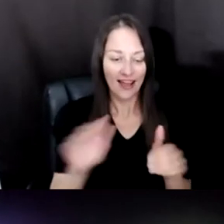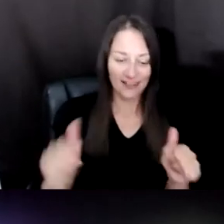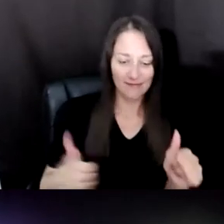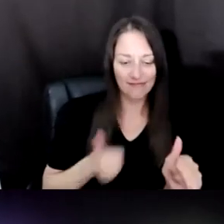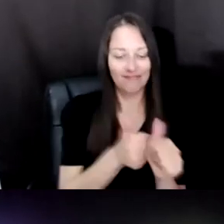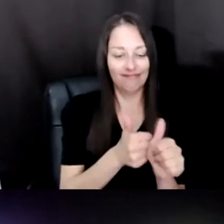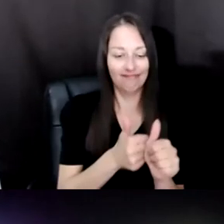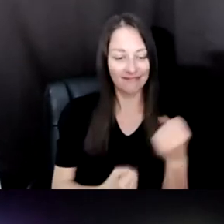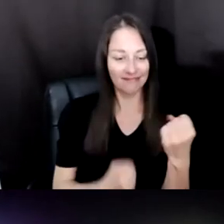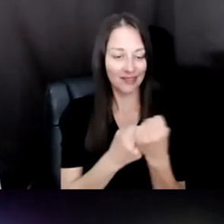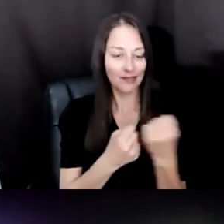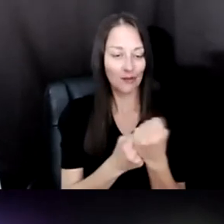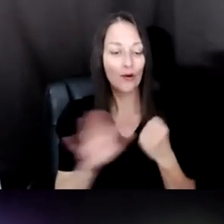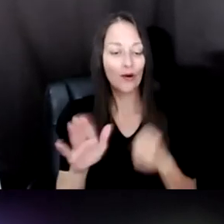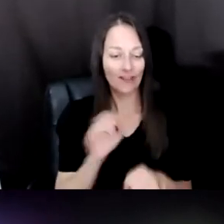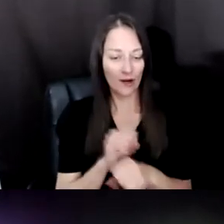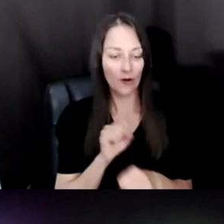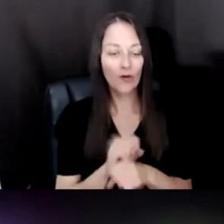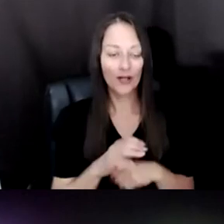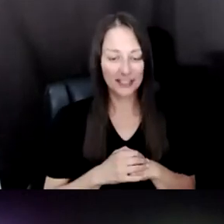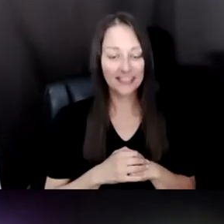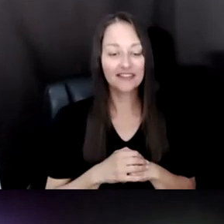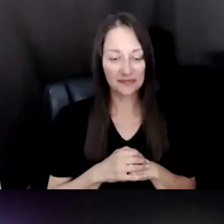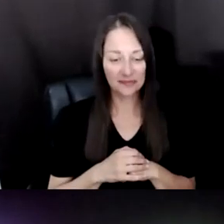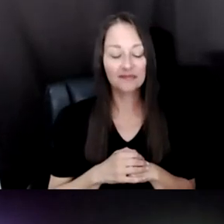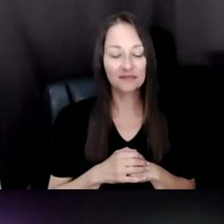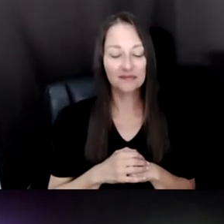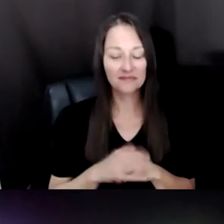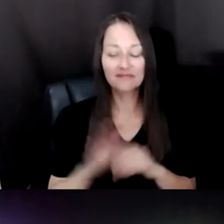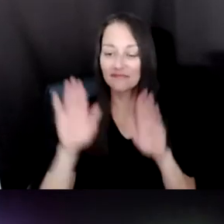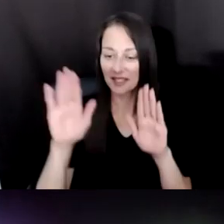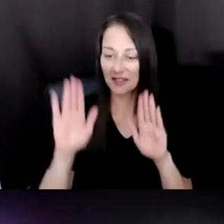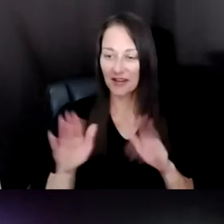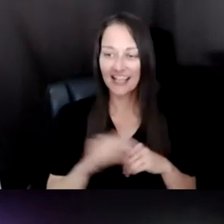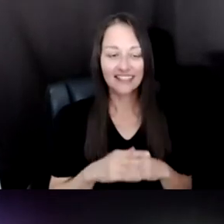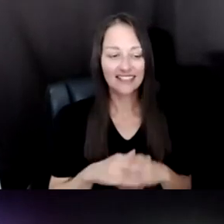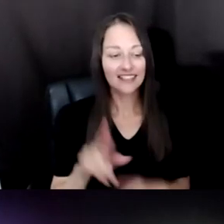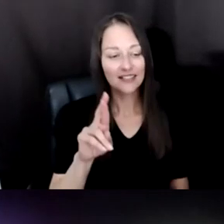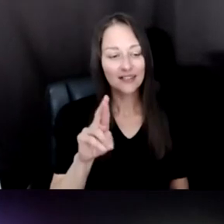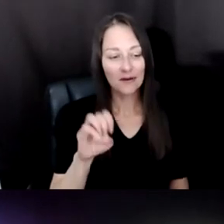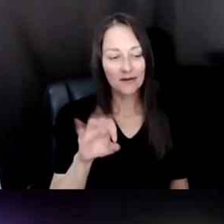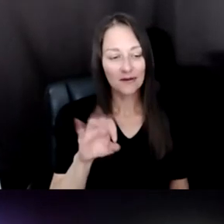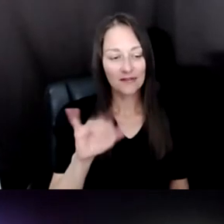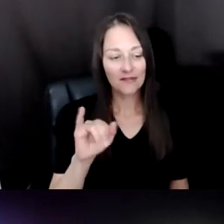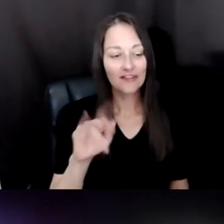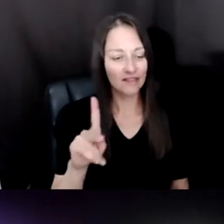THE WORK. GREAT. SO REFIK, I WANT TO ASK YOU A LITTLE BIT ABOUT SKILLS BECAUSE I THINK PEOPLE